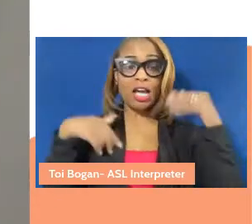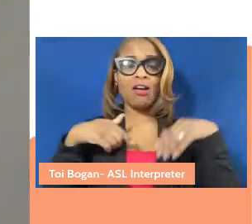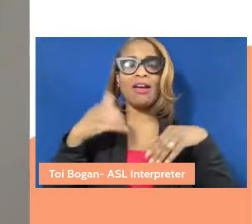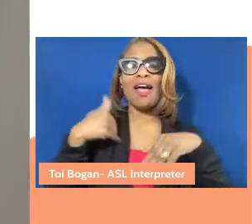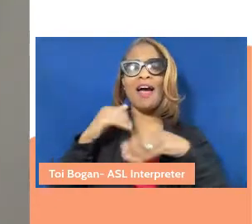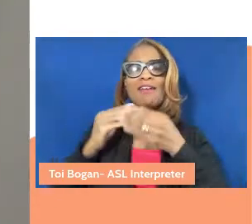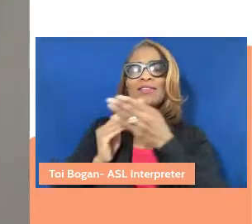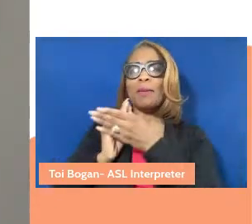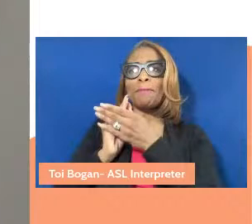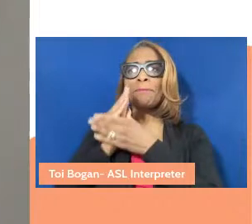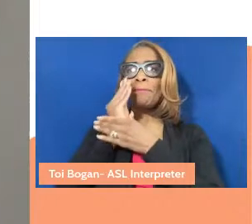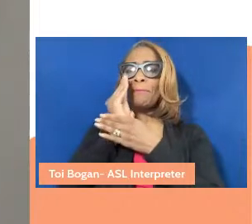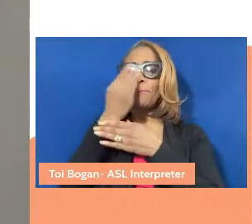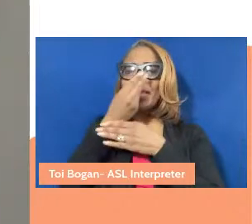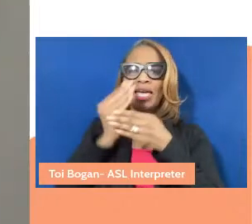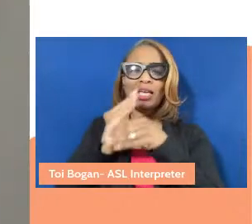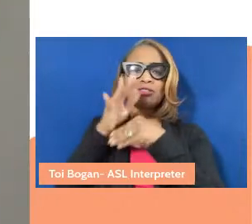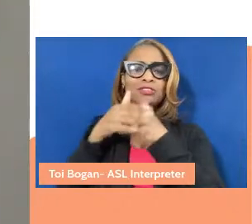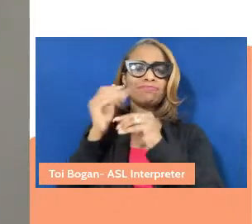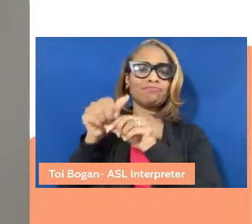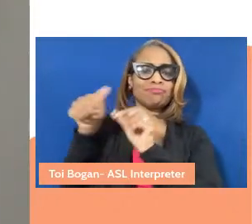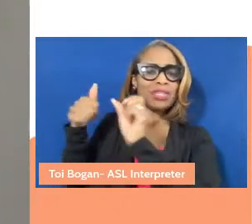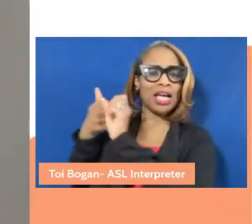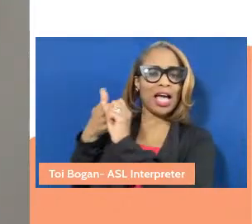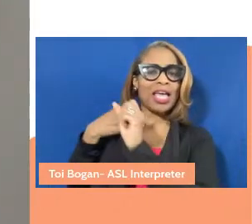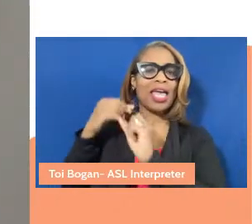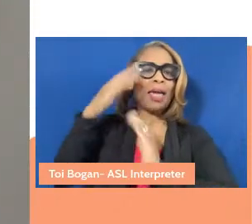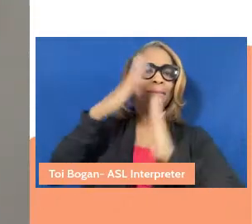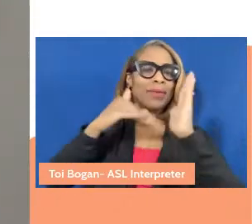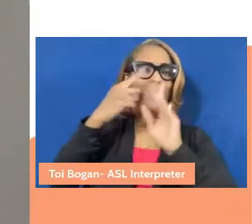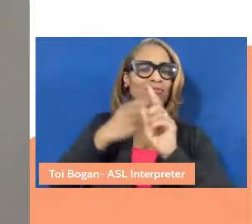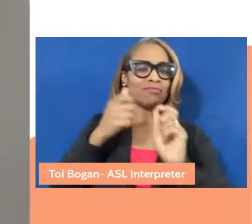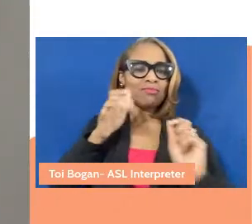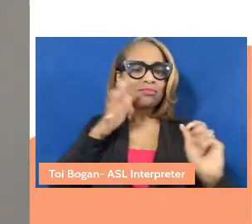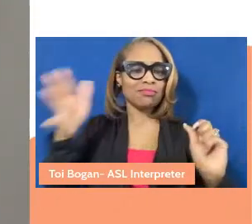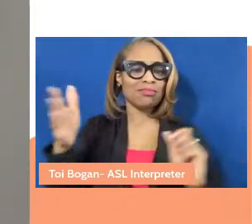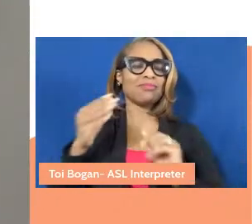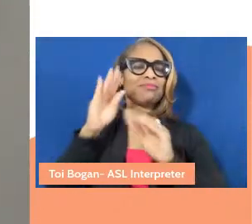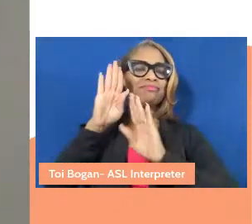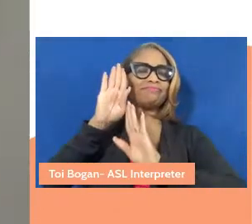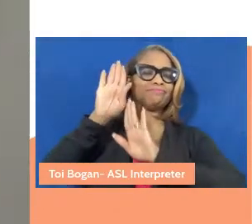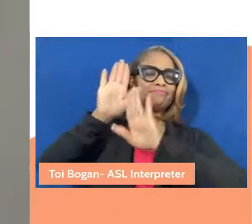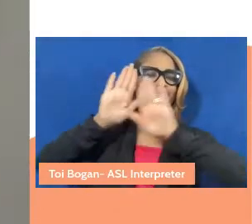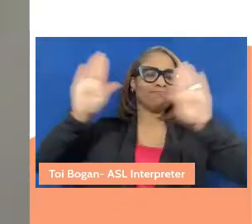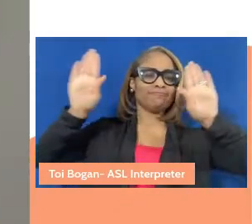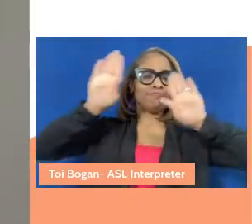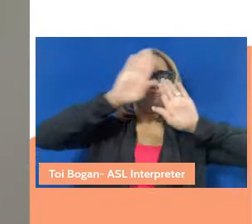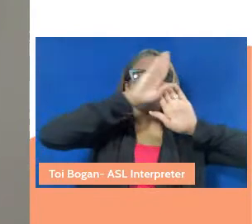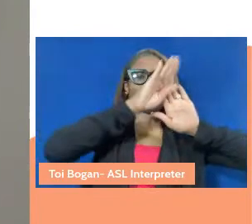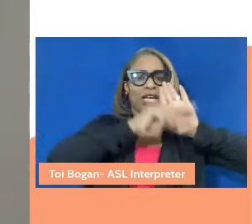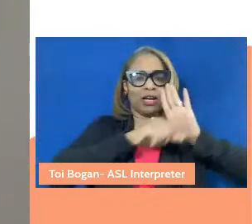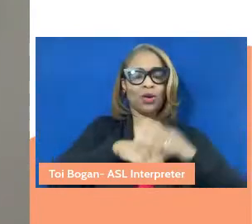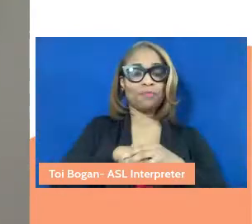and a painting that my grandma drew. Thank you all for being here. We're so excited to